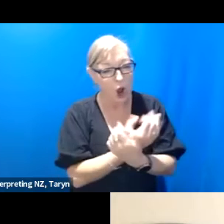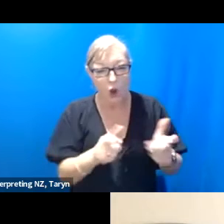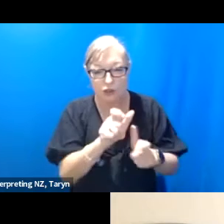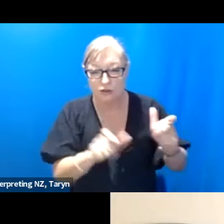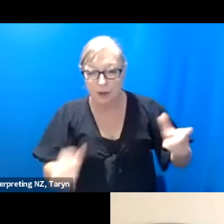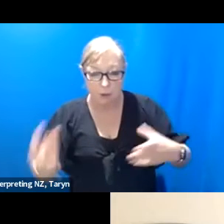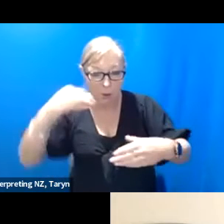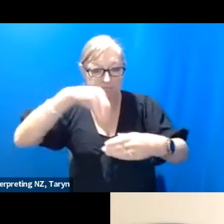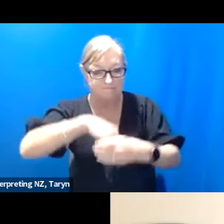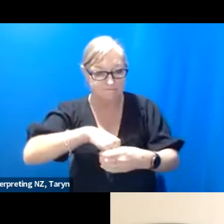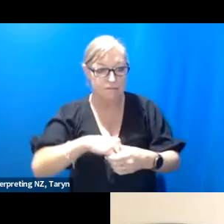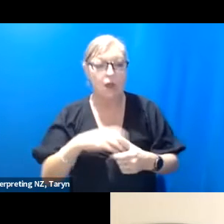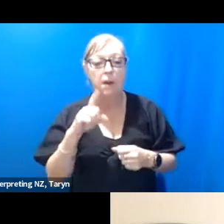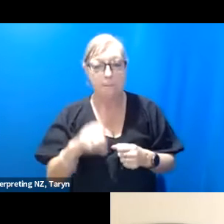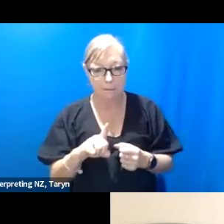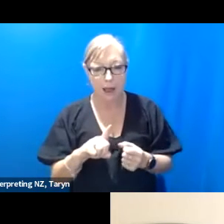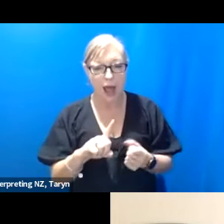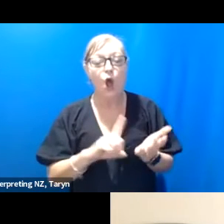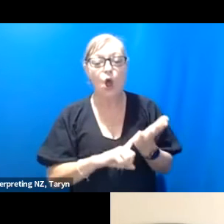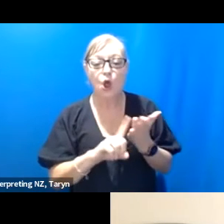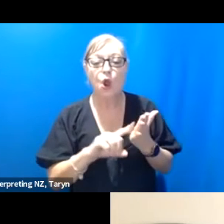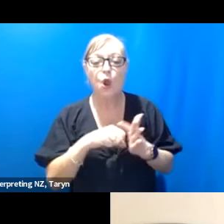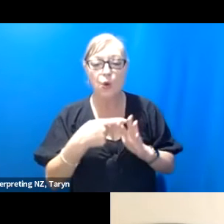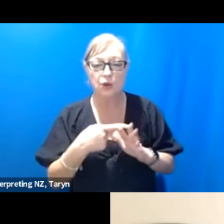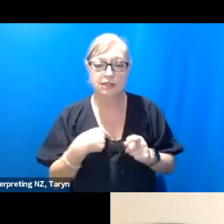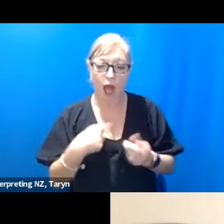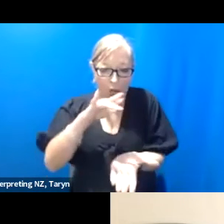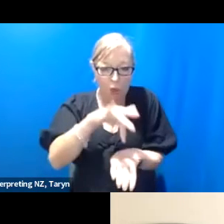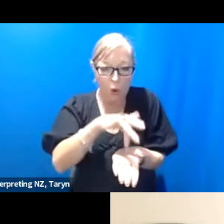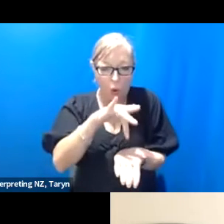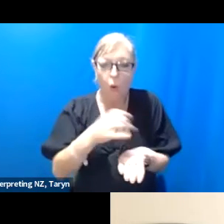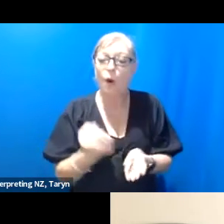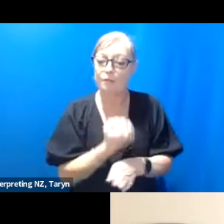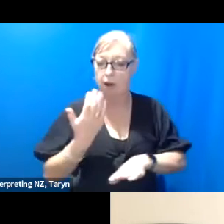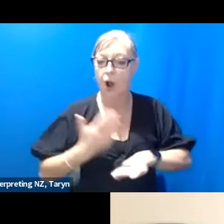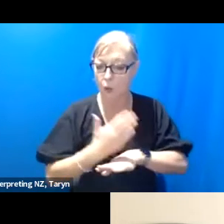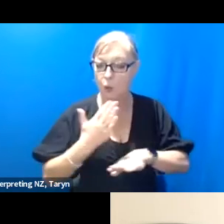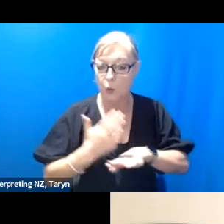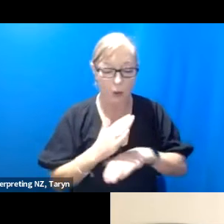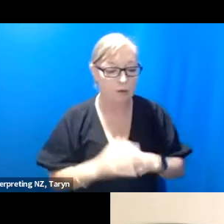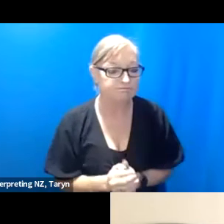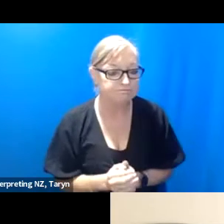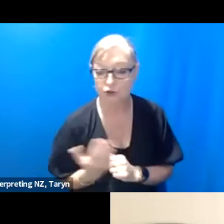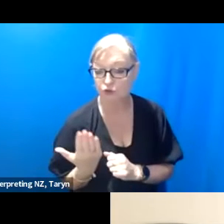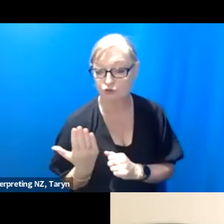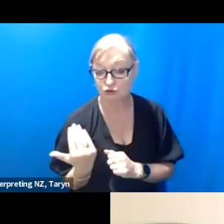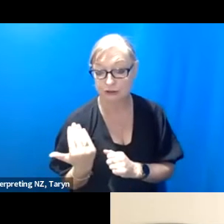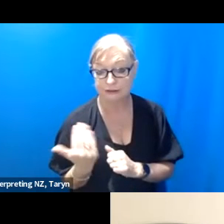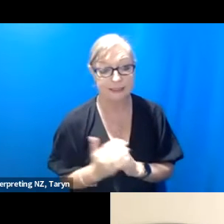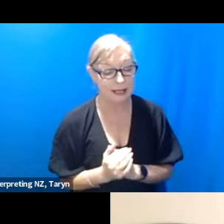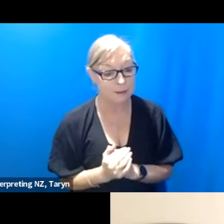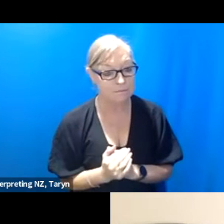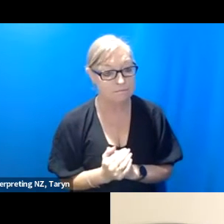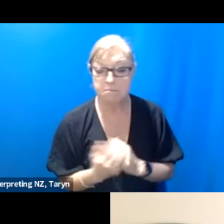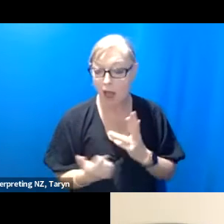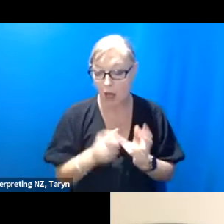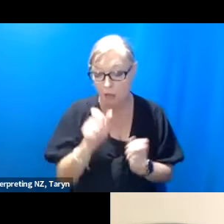often quite a heart within a lot of the work. And then recently I would say somebody I've been